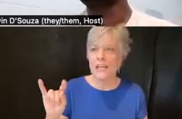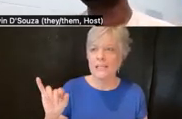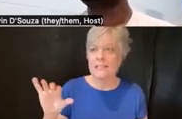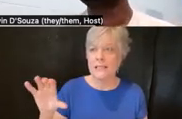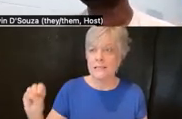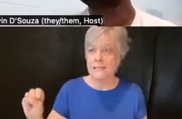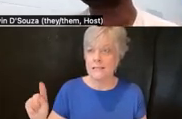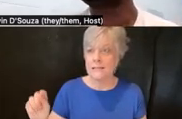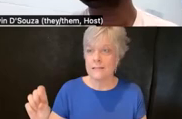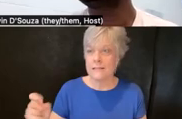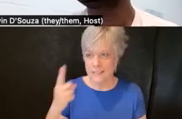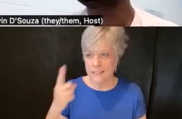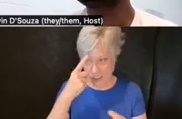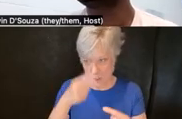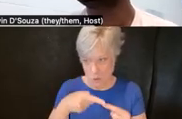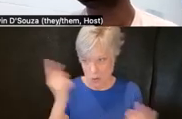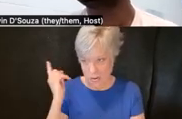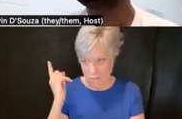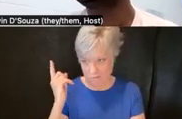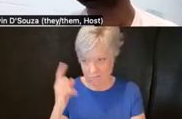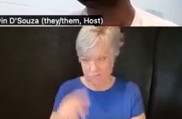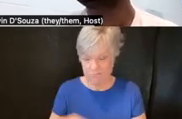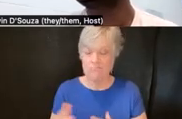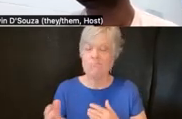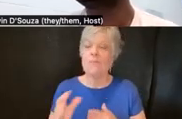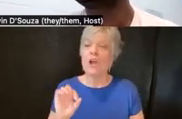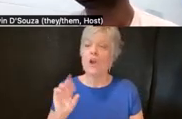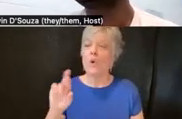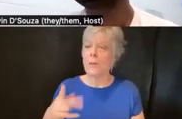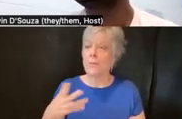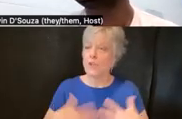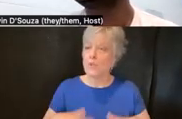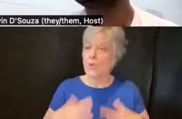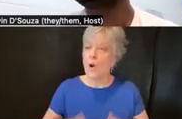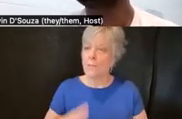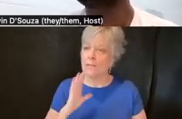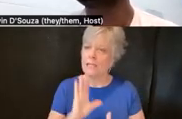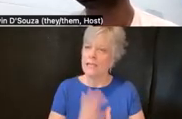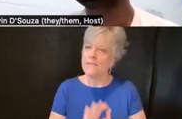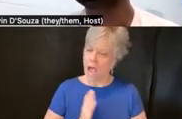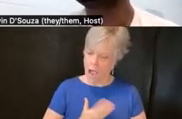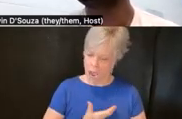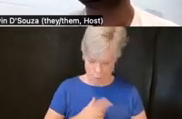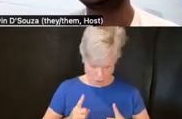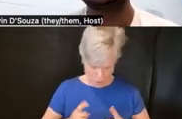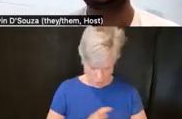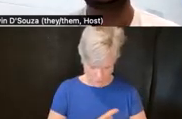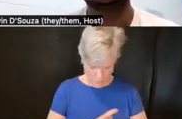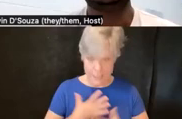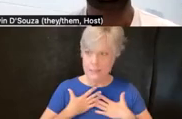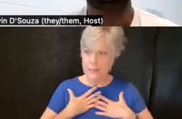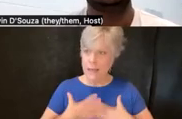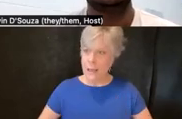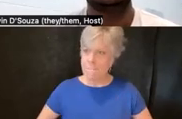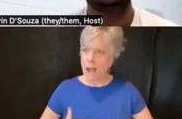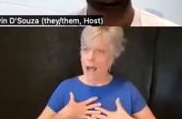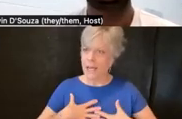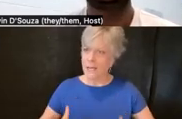Crip Couture believes that our complex embodiment is the source of knowledge, its art making practice explores